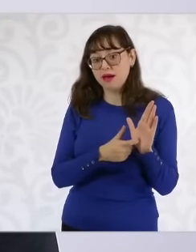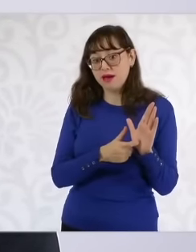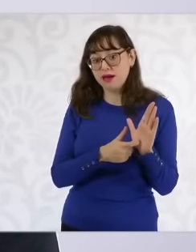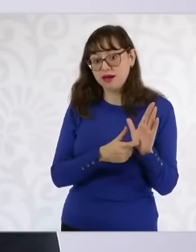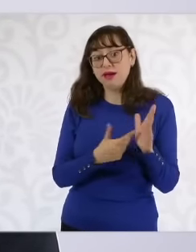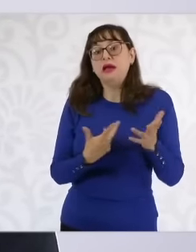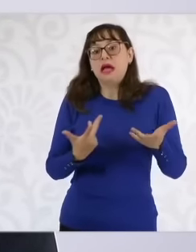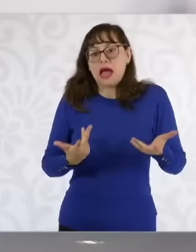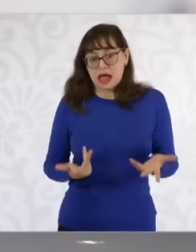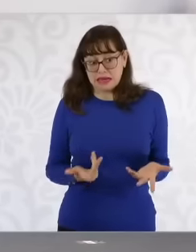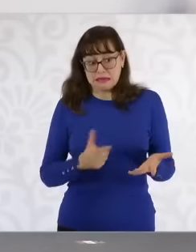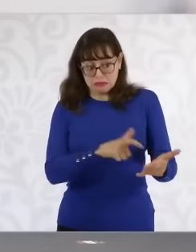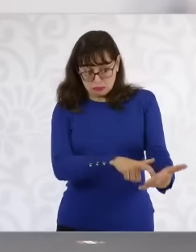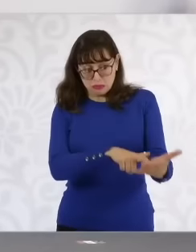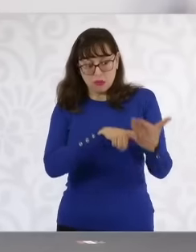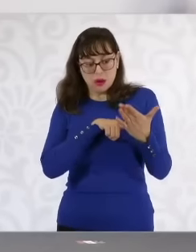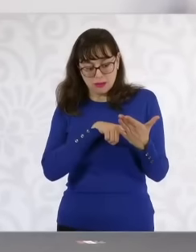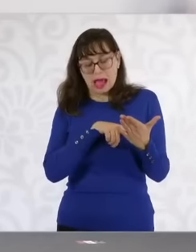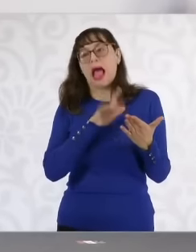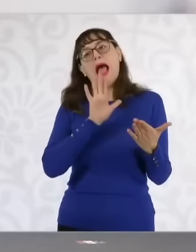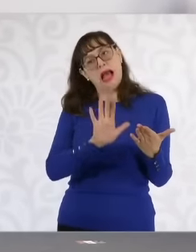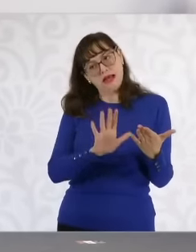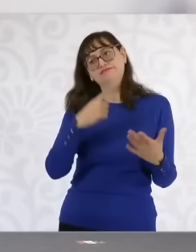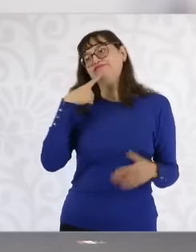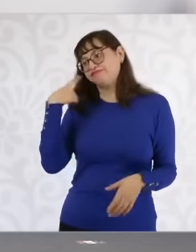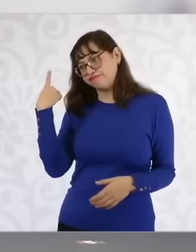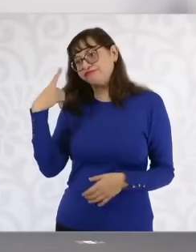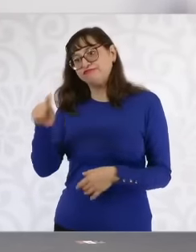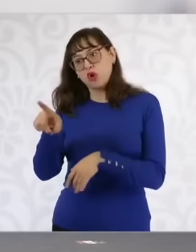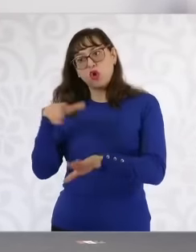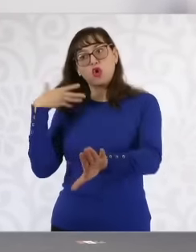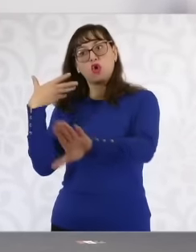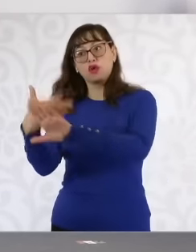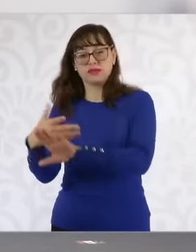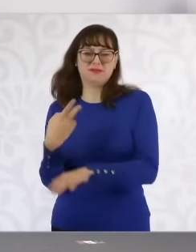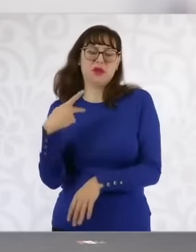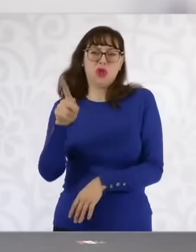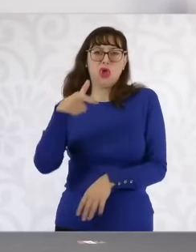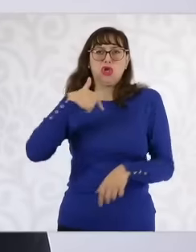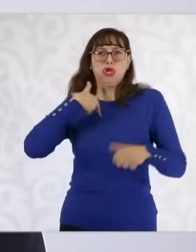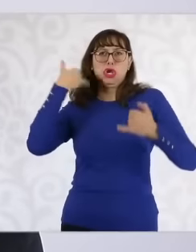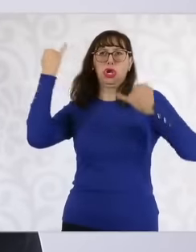have been doing, but we cannot do it before because our own task It prevents it